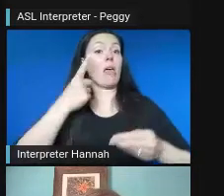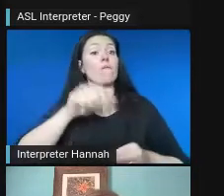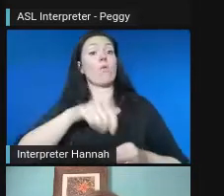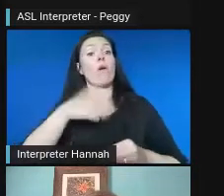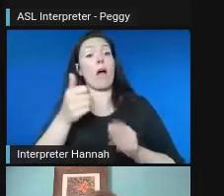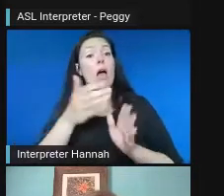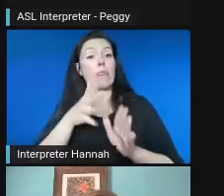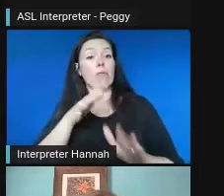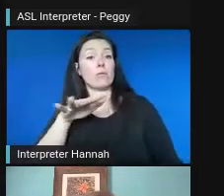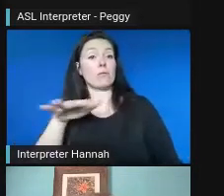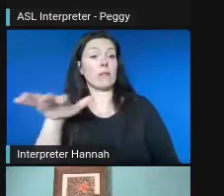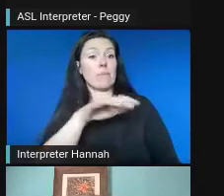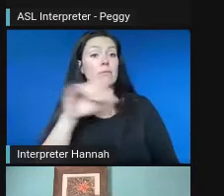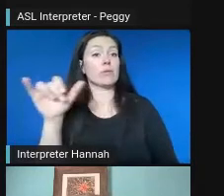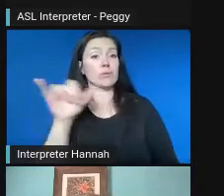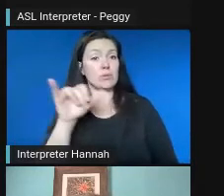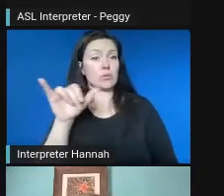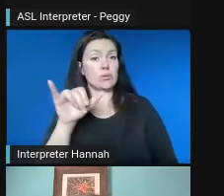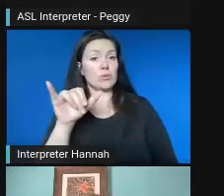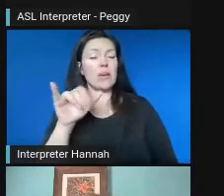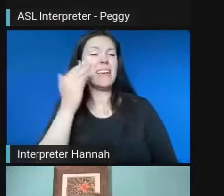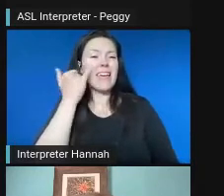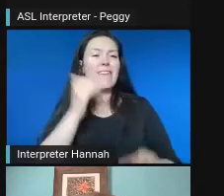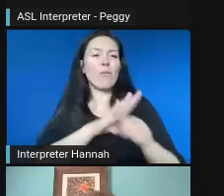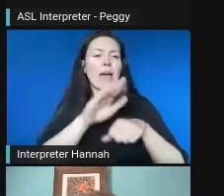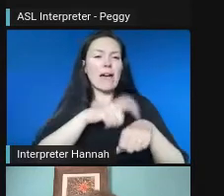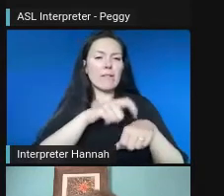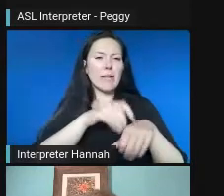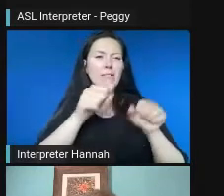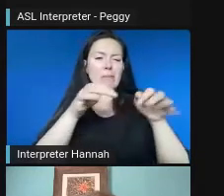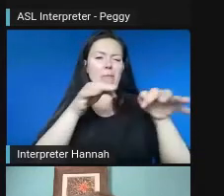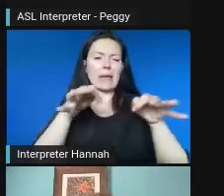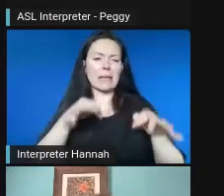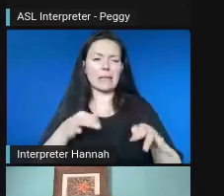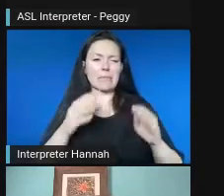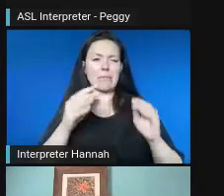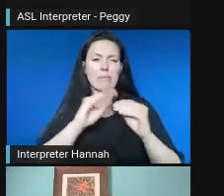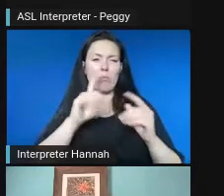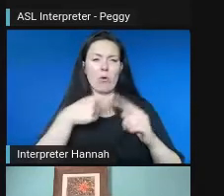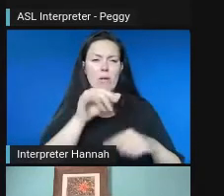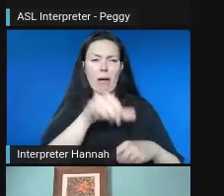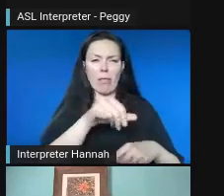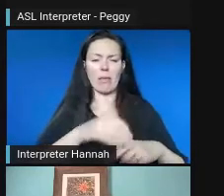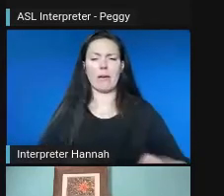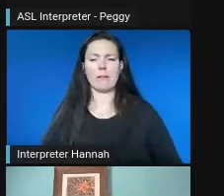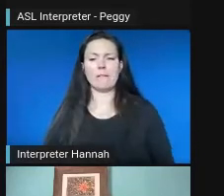And we can talk more about that if we have time or after questions.